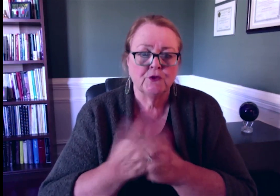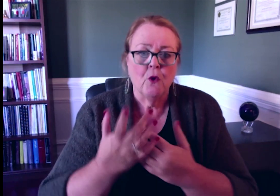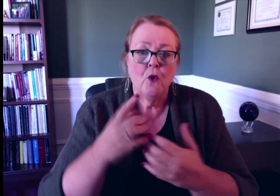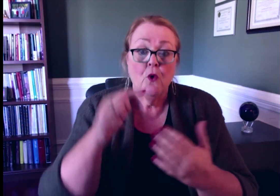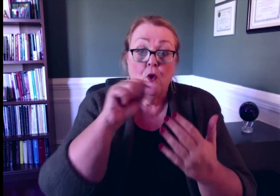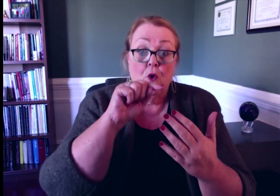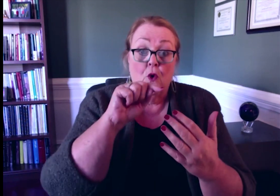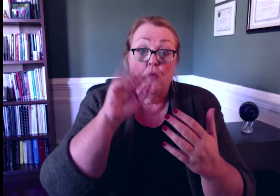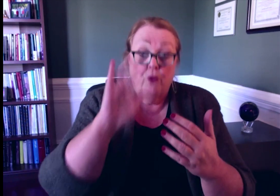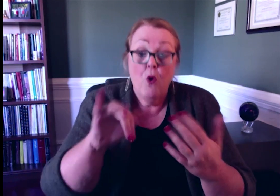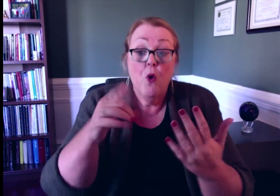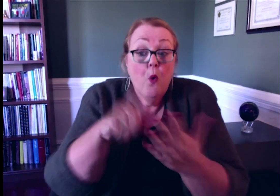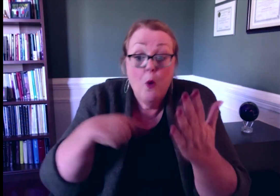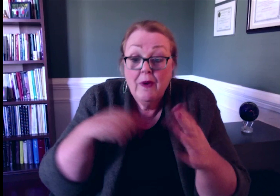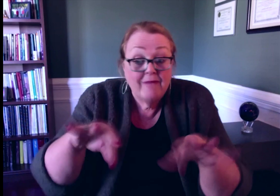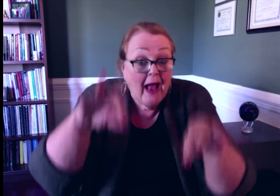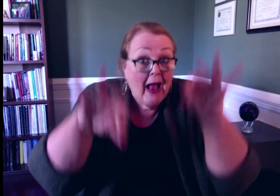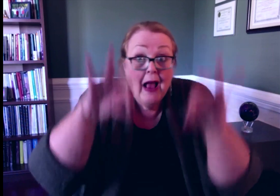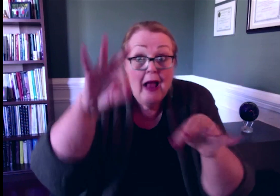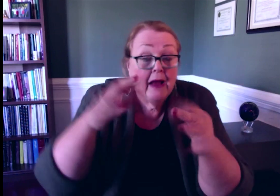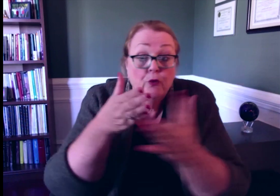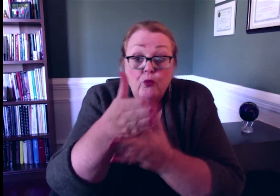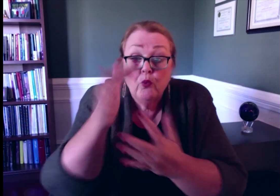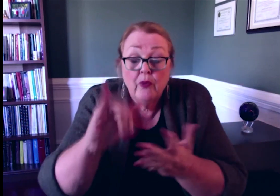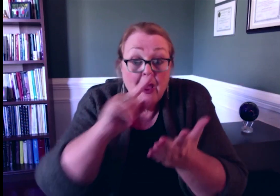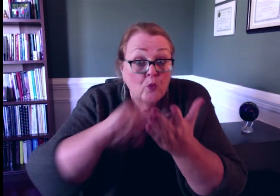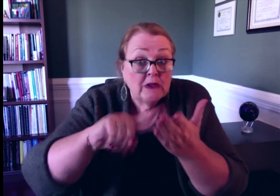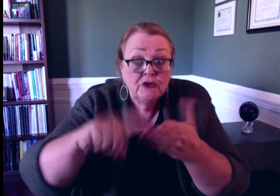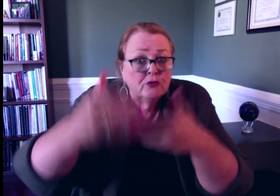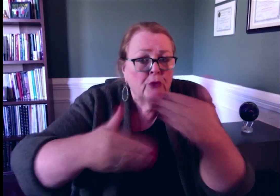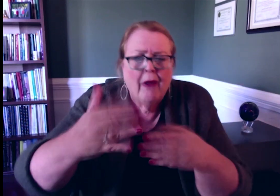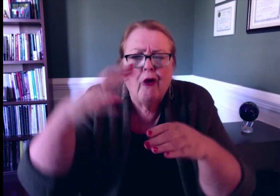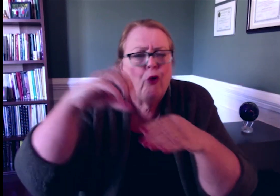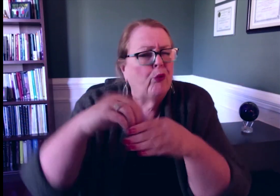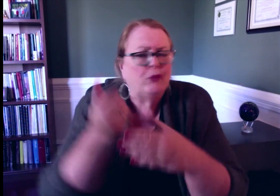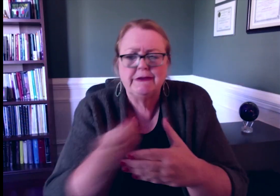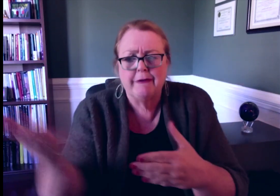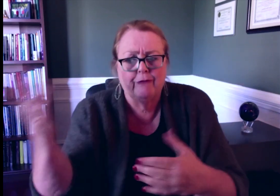The risk assessment findings will include information from the following: